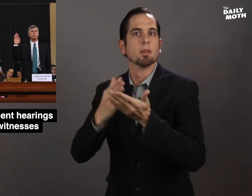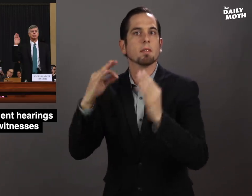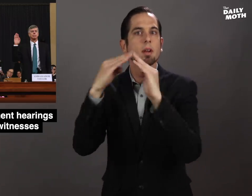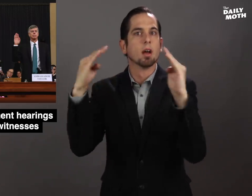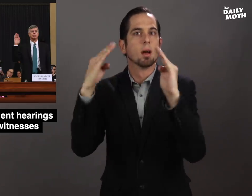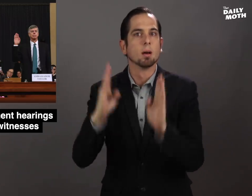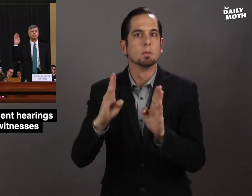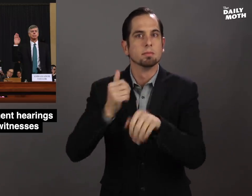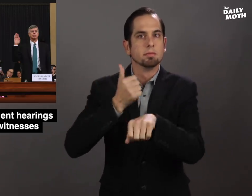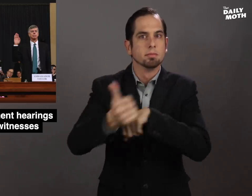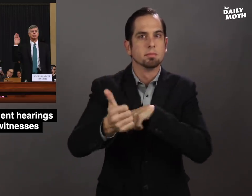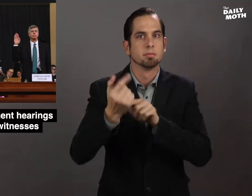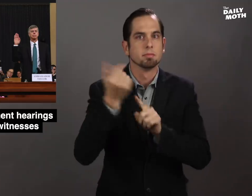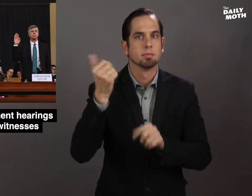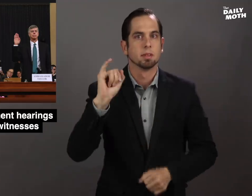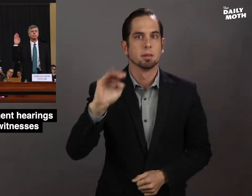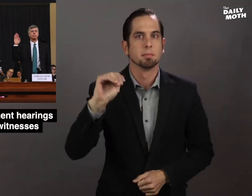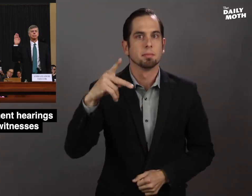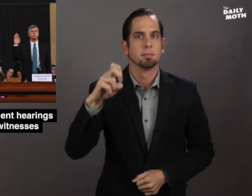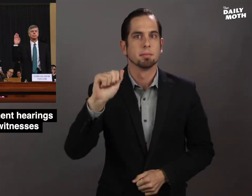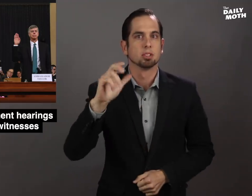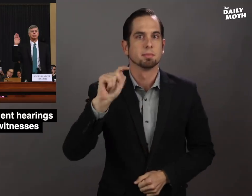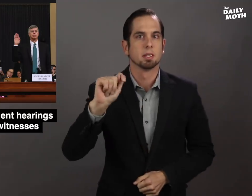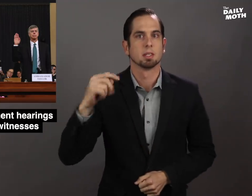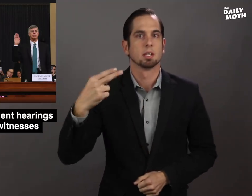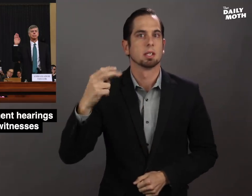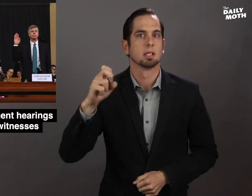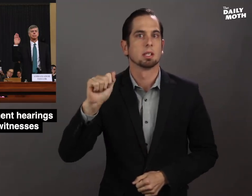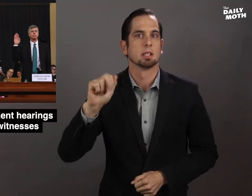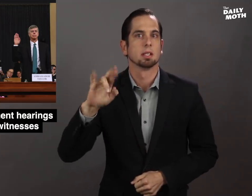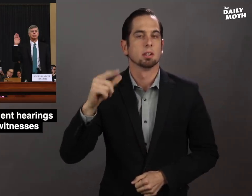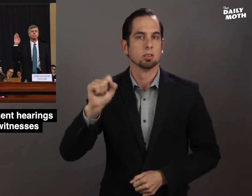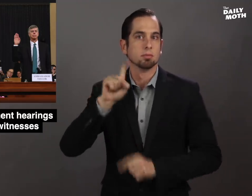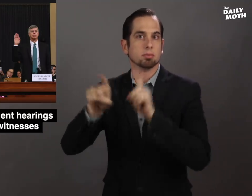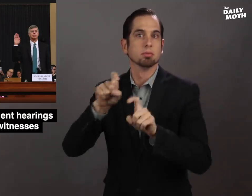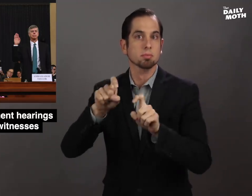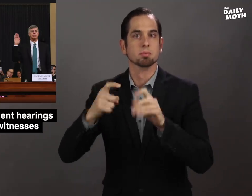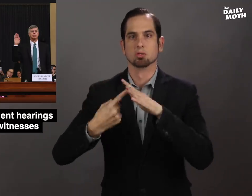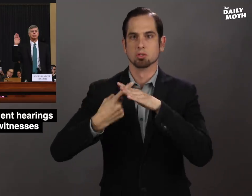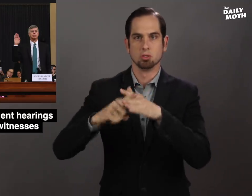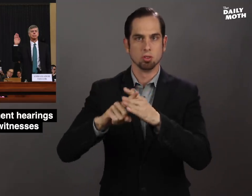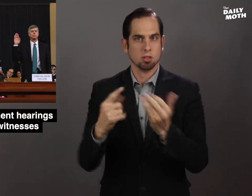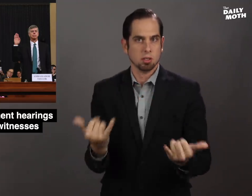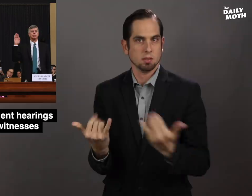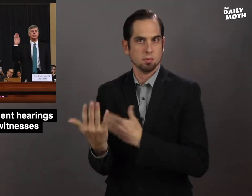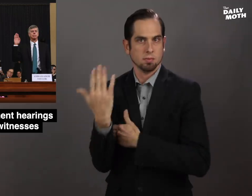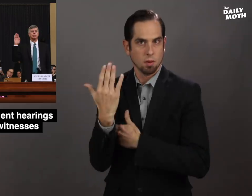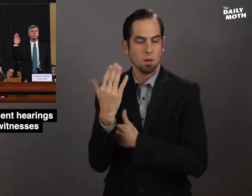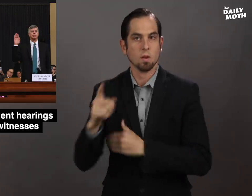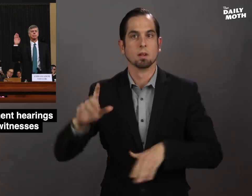the House impeachment hearings started this morning